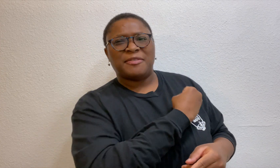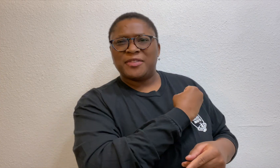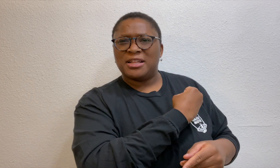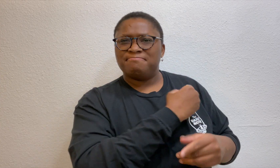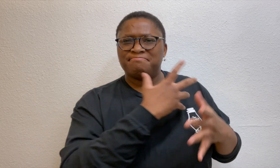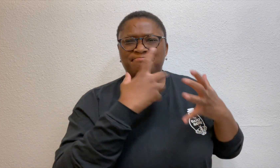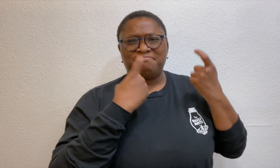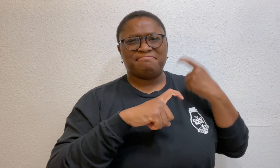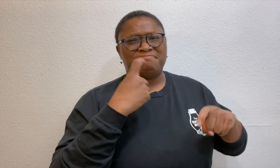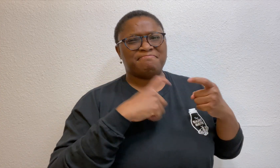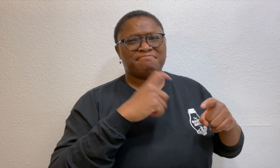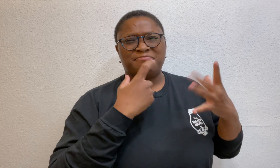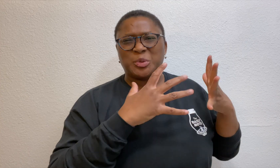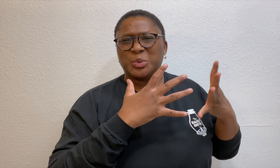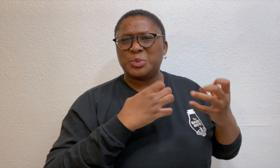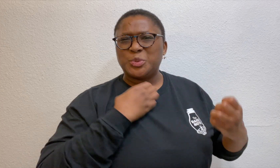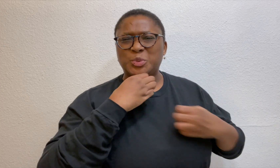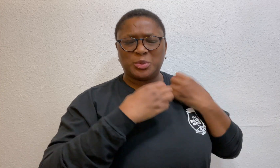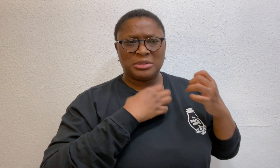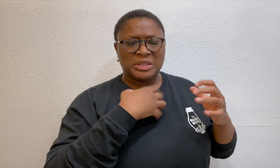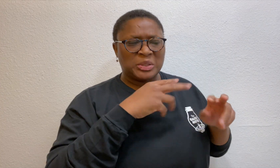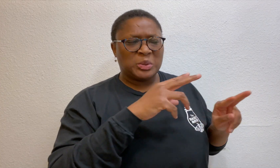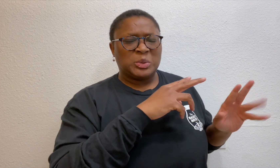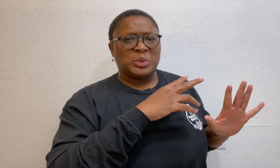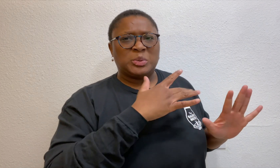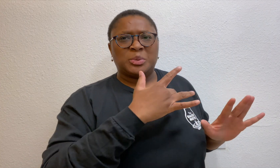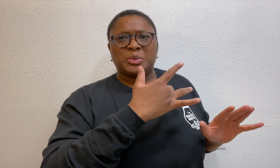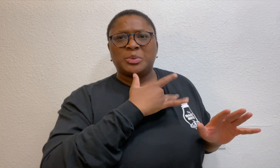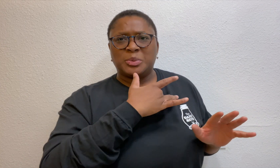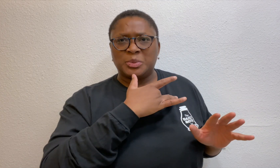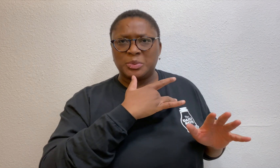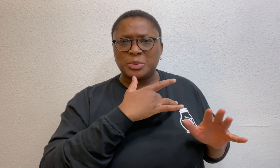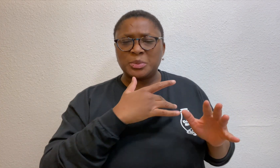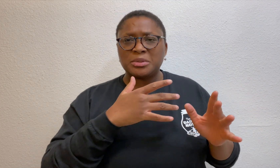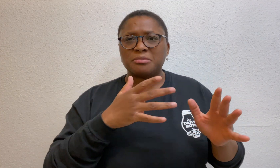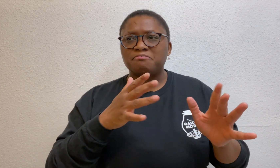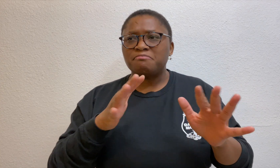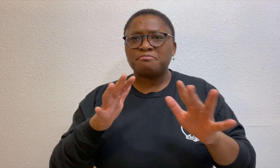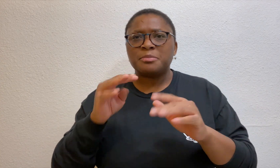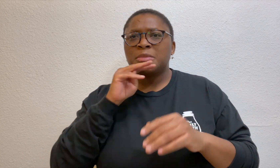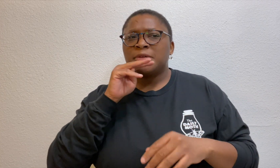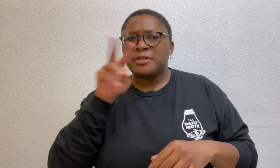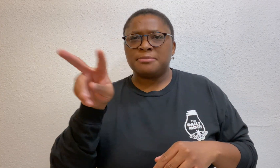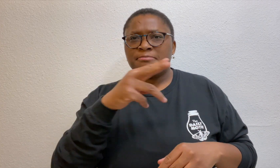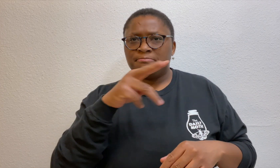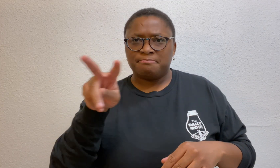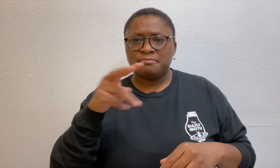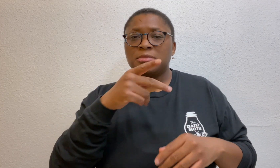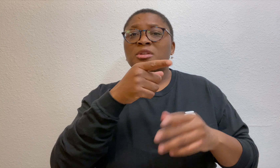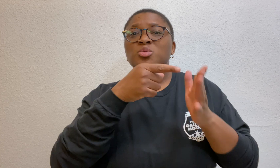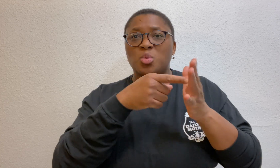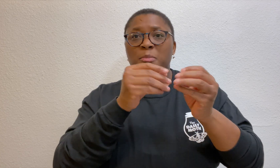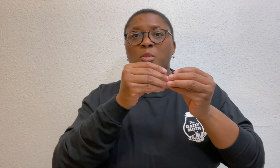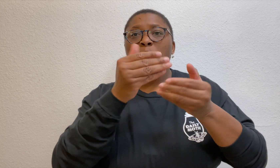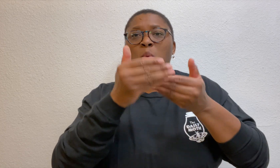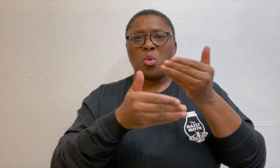and left the room in tears. It was touching to see. Mavrick glared back and forth and as the court showed more